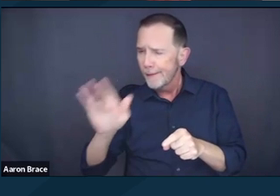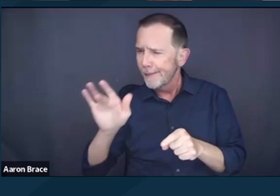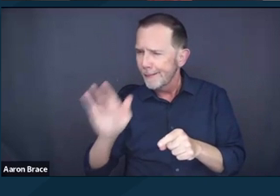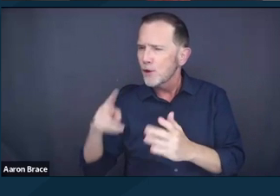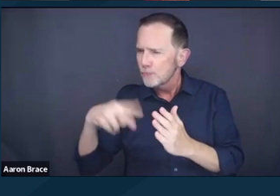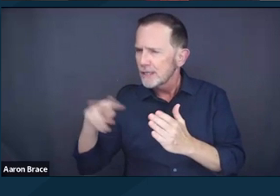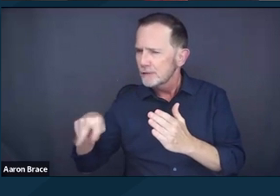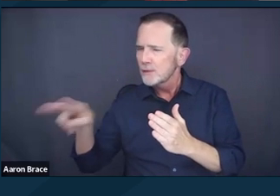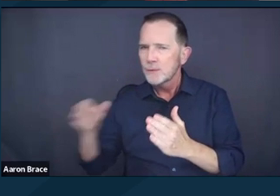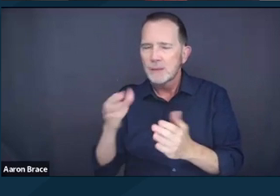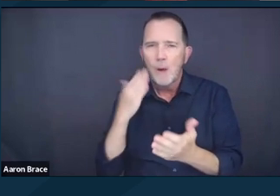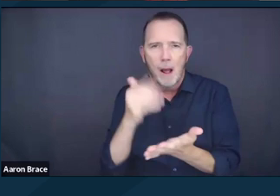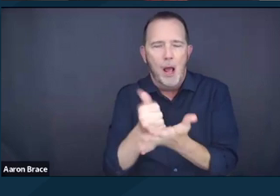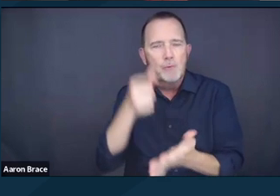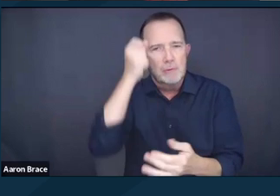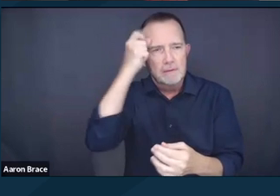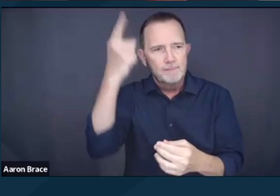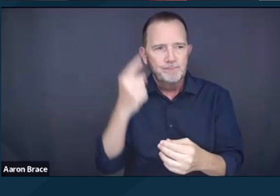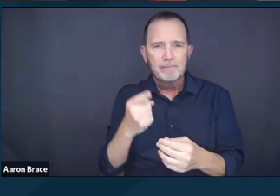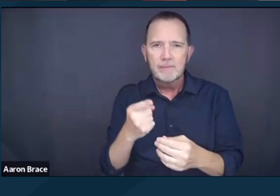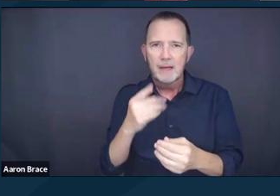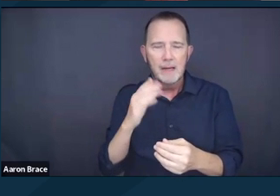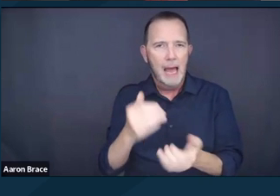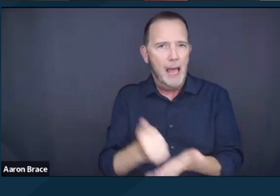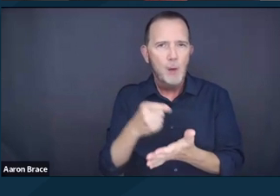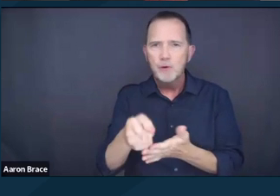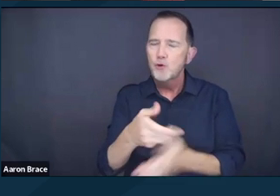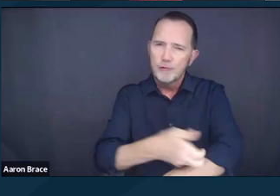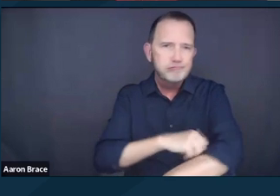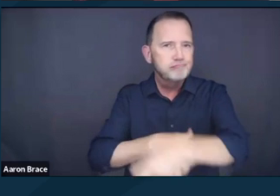And this slide has my email as well. So with that, I'll turn it over to Siya.